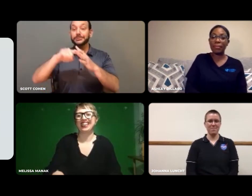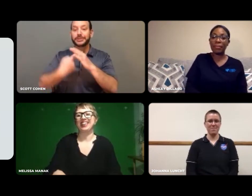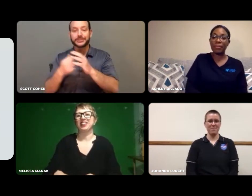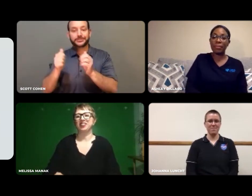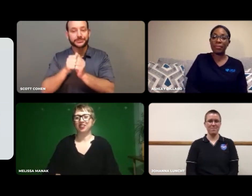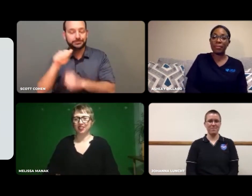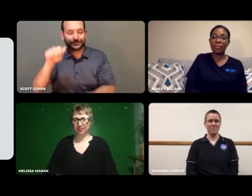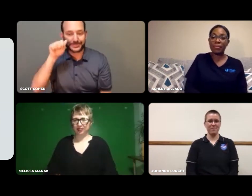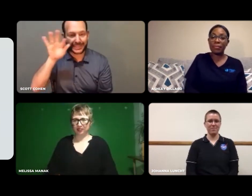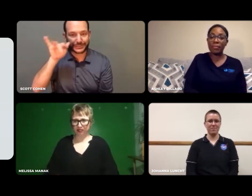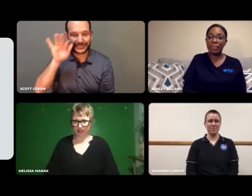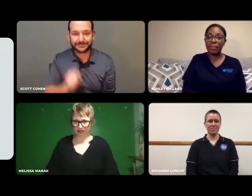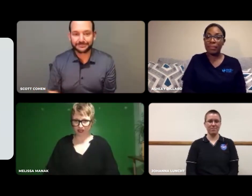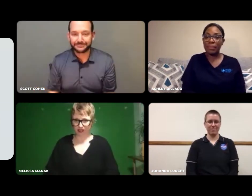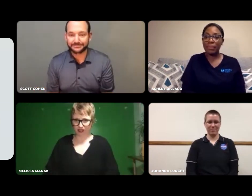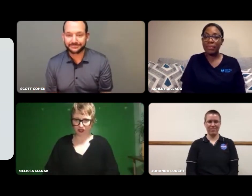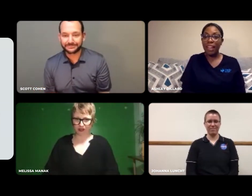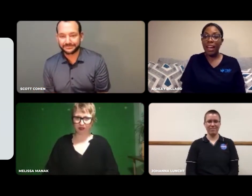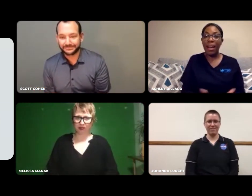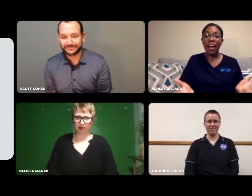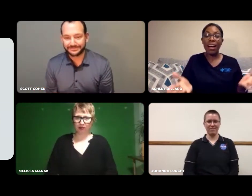We'll start with Ashley.